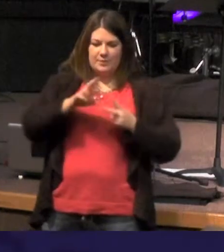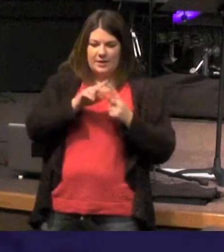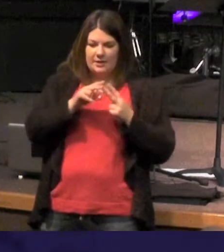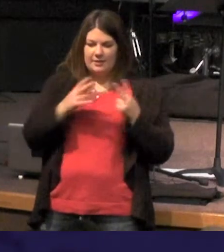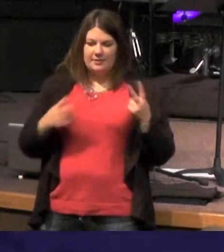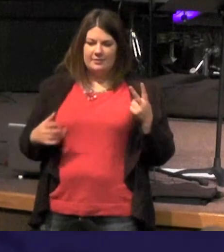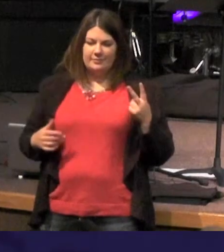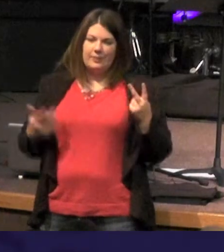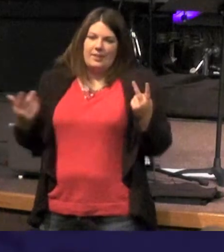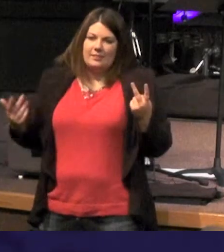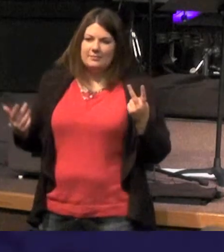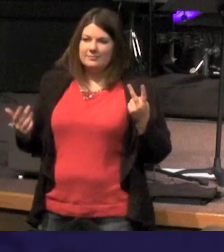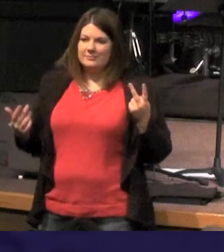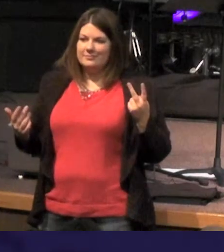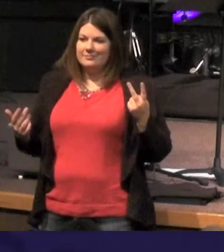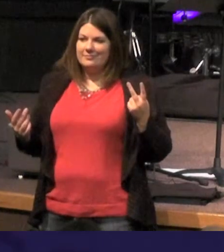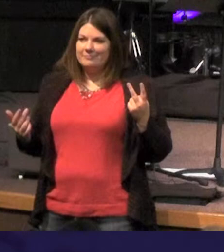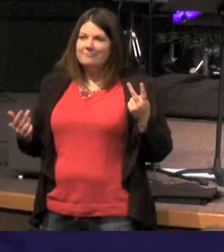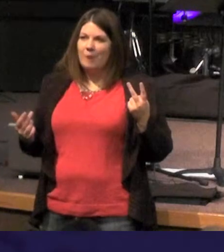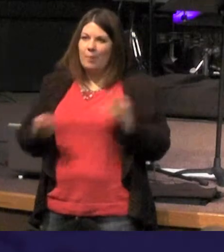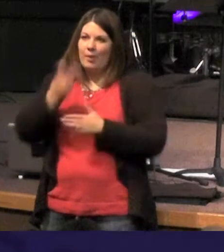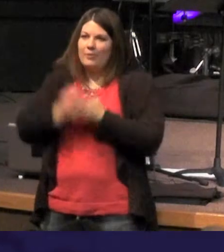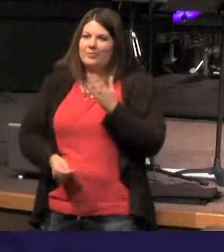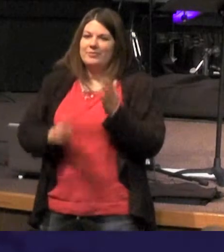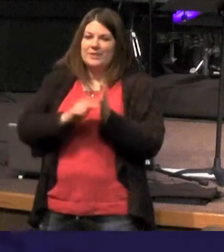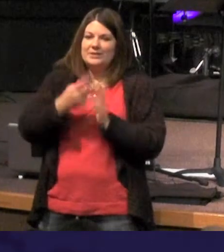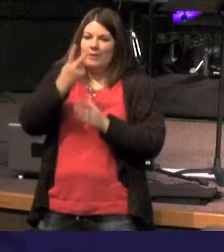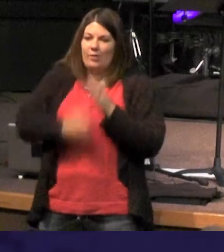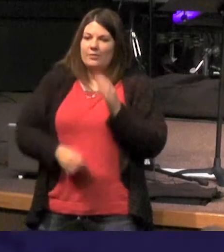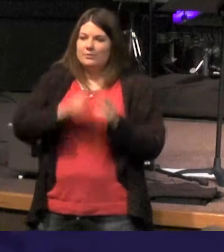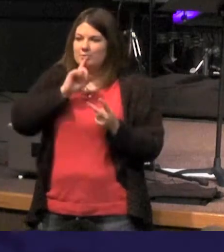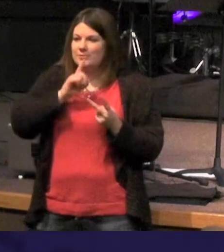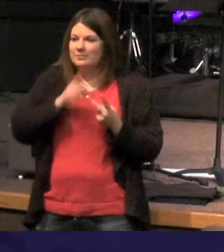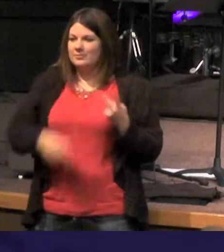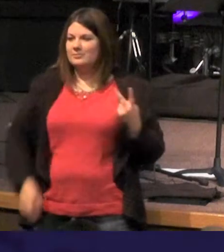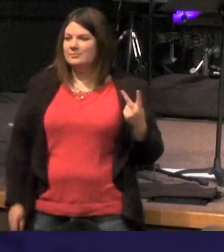and the answer is - yes - both these things are seen as true